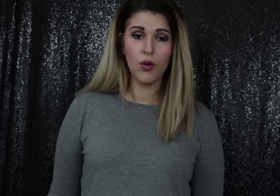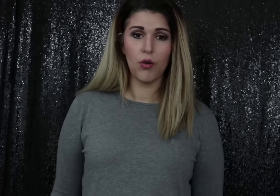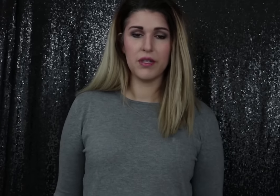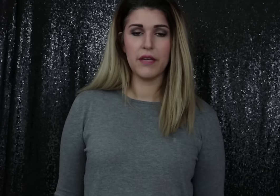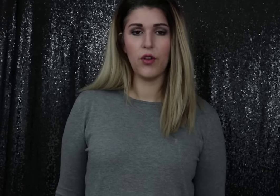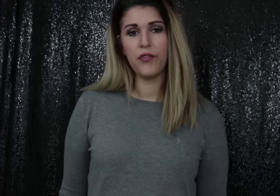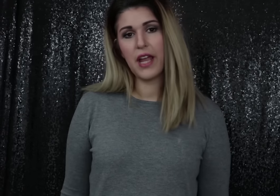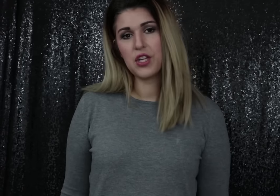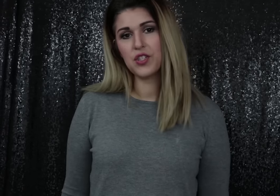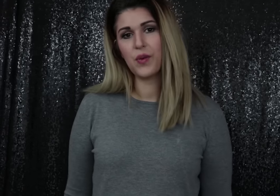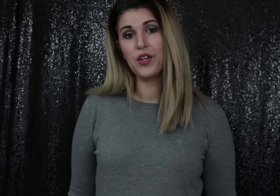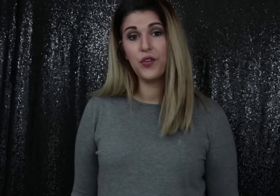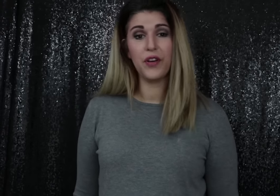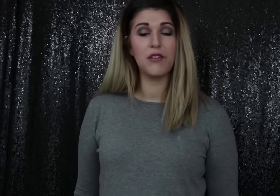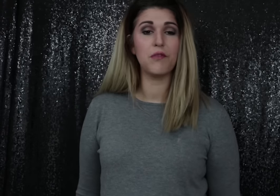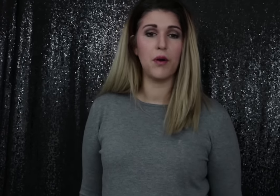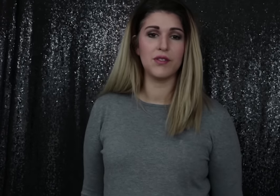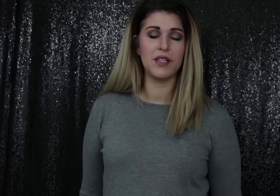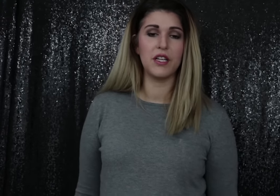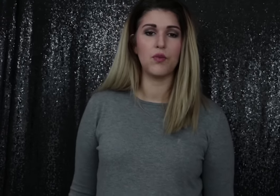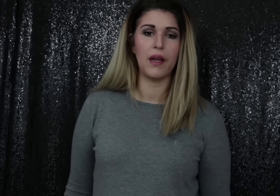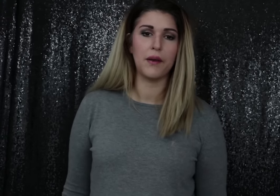you'll receive notifications when new videos are posted each week.